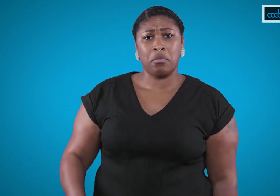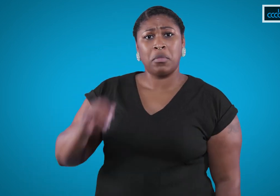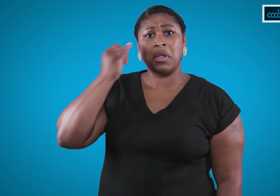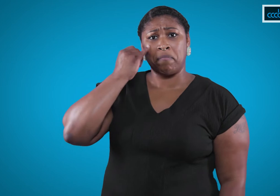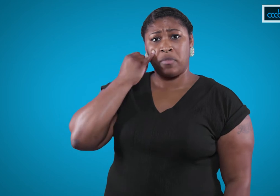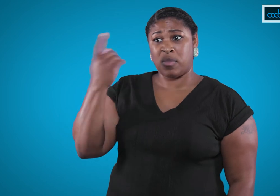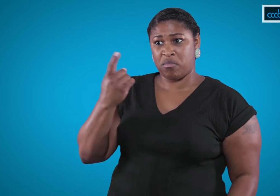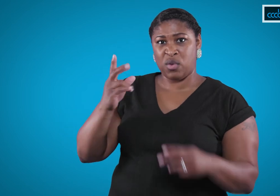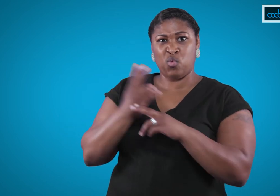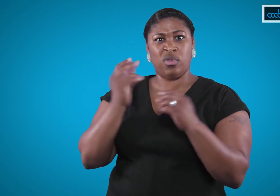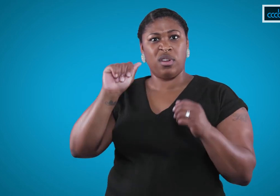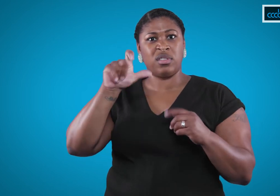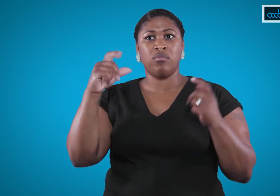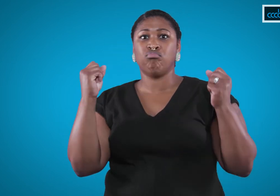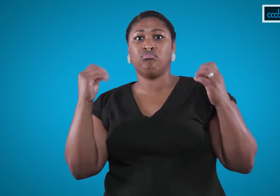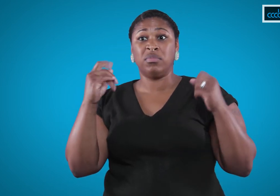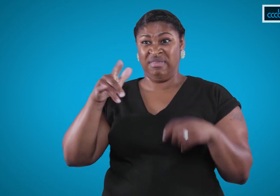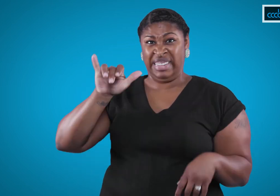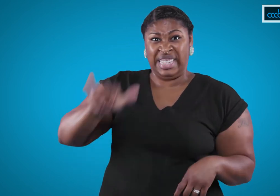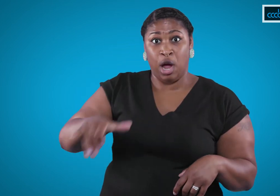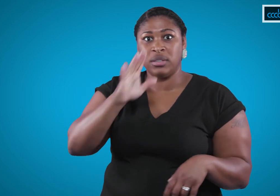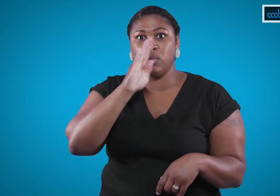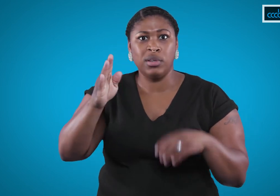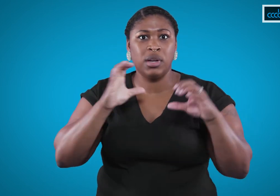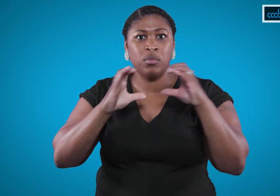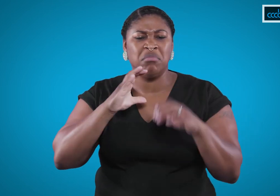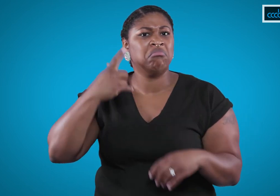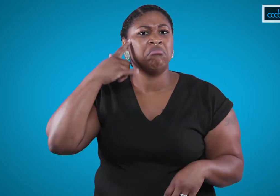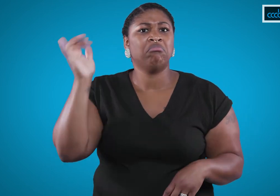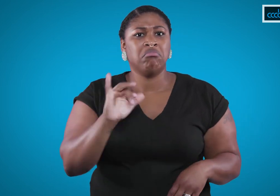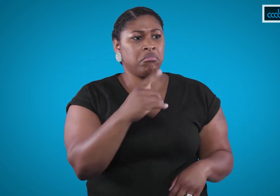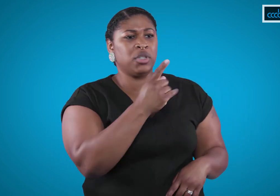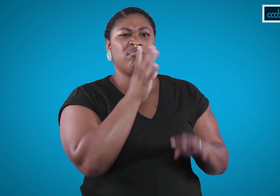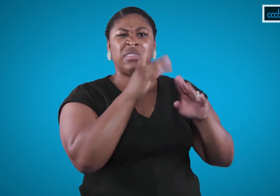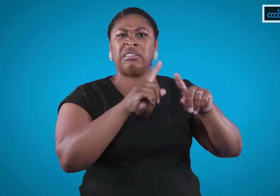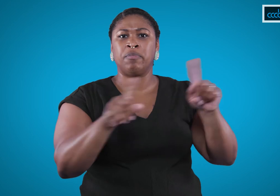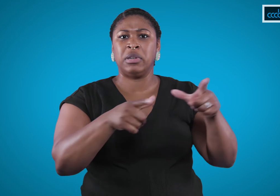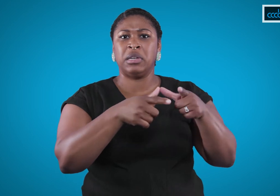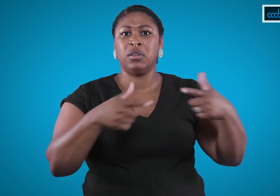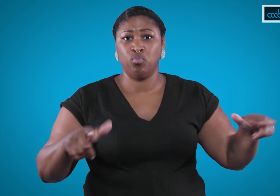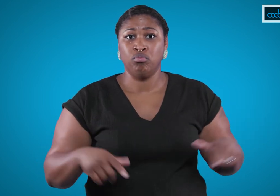For someone who uses ASL, that’s direct communication. Just like someone who speaks a different language.